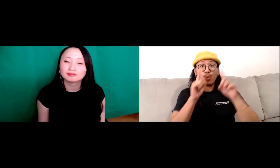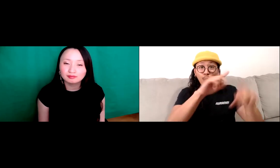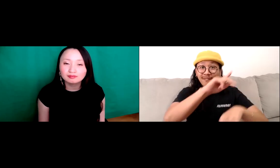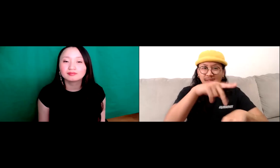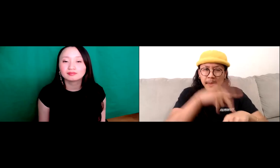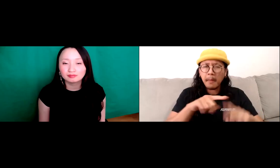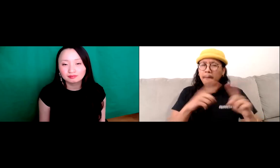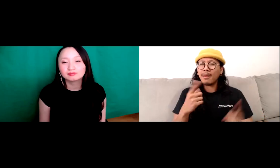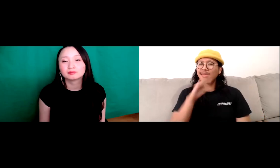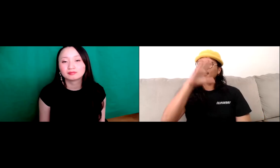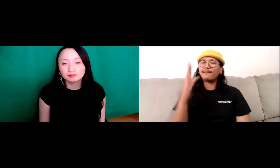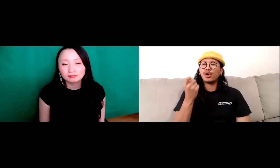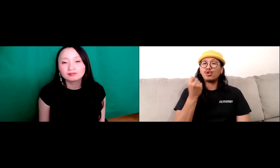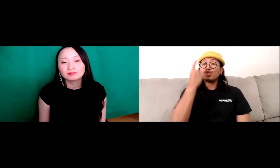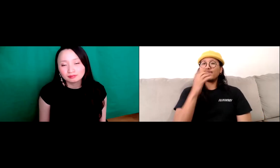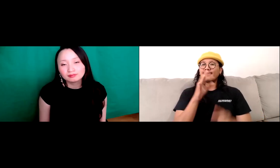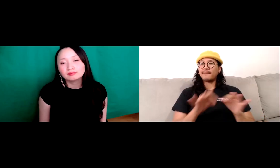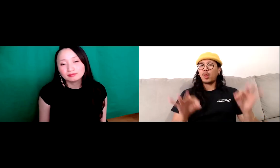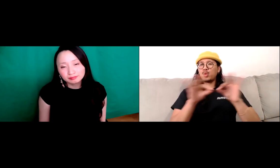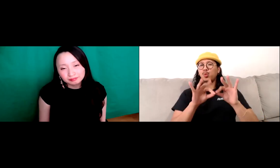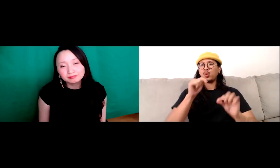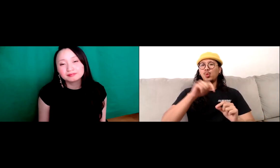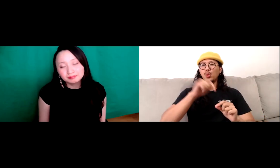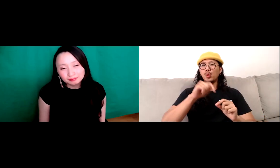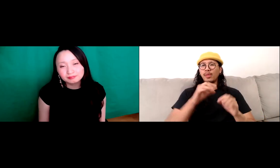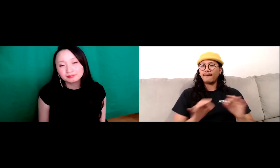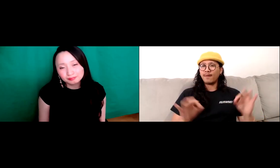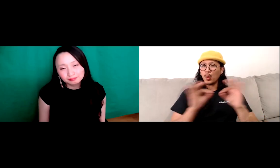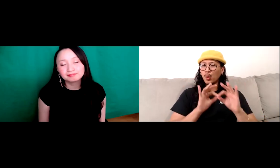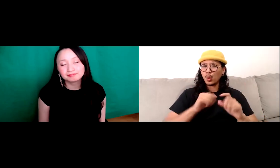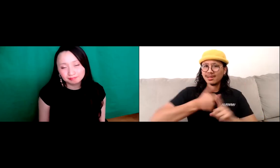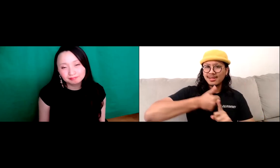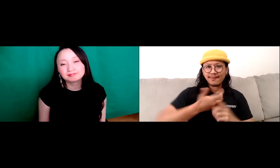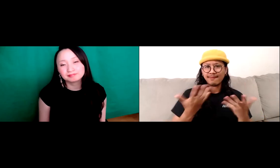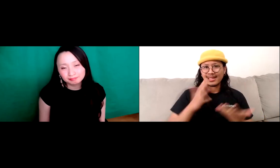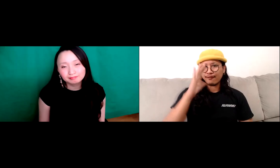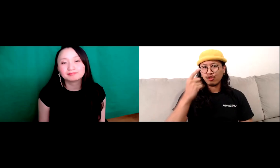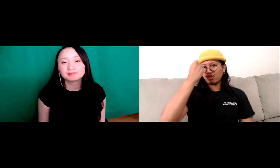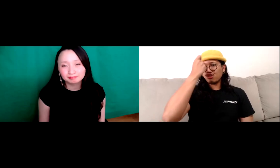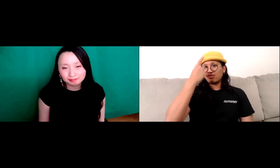so that identity started appearing a little bit more than the Filipino identity.